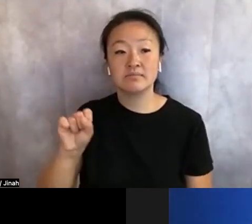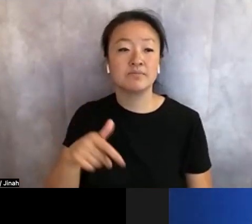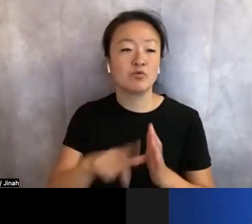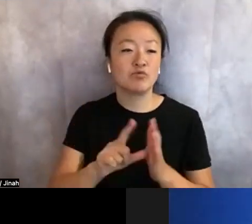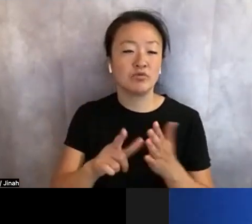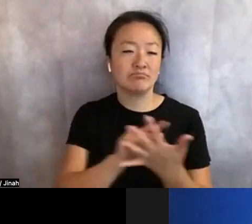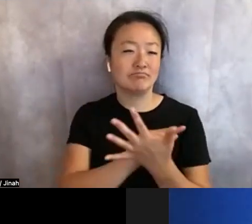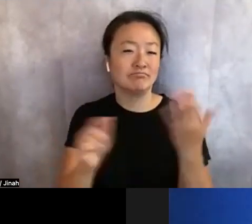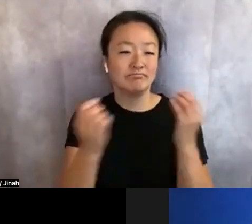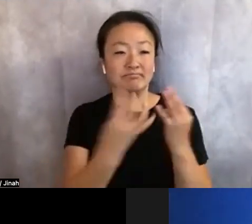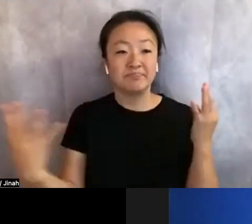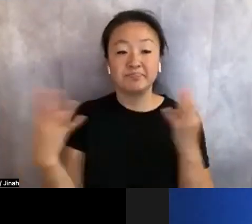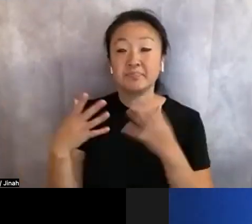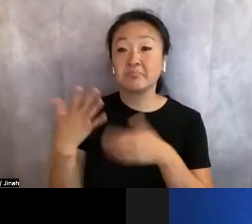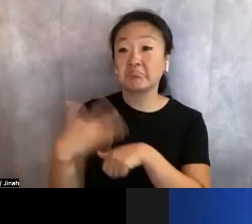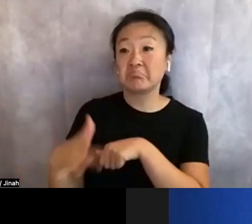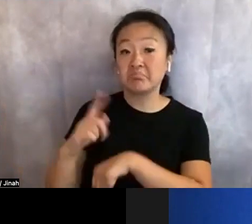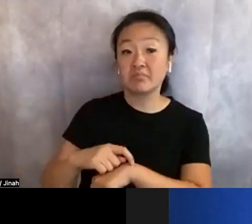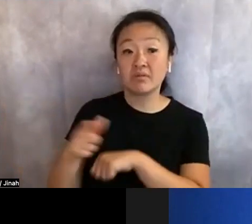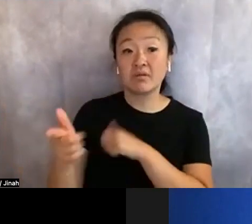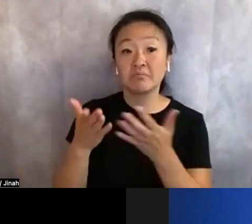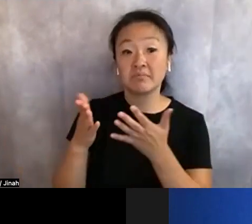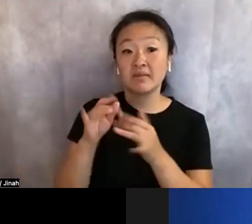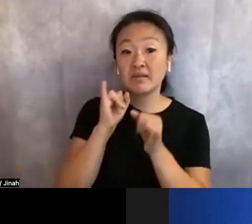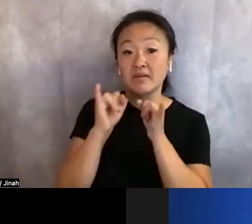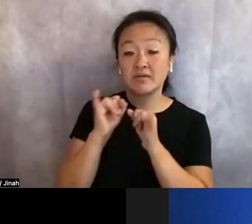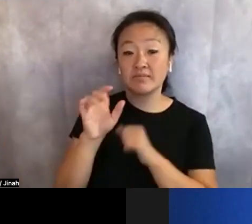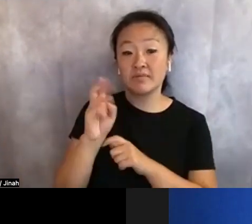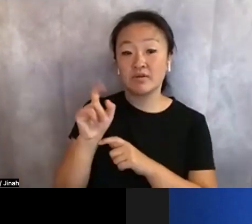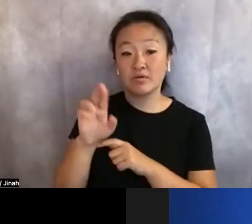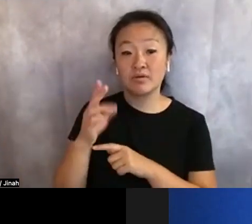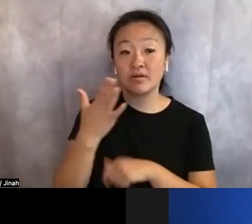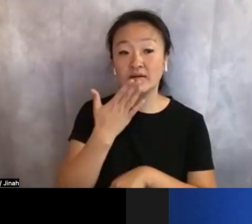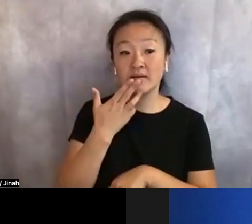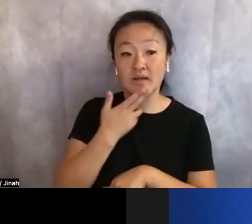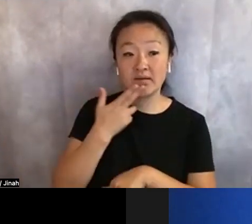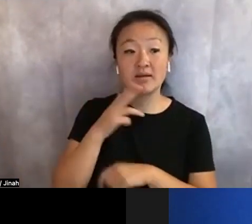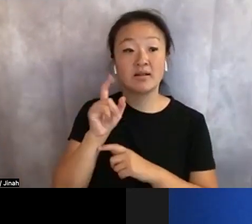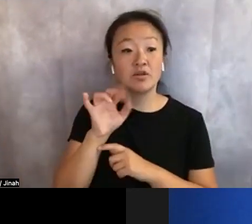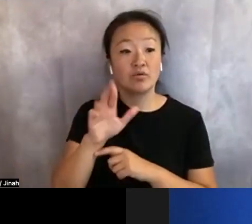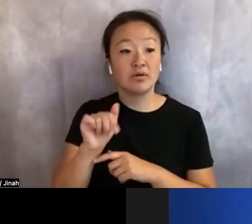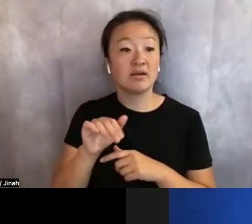Forde also serves as the interviews editor of Honey Literary and the fiction editor of Nat. Brut